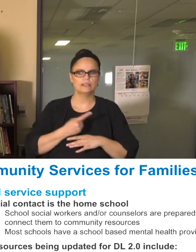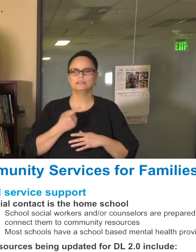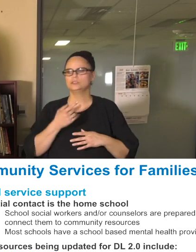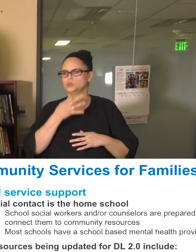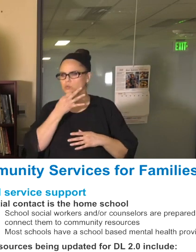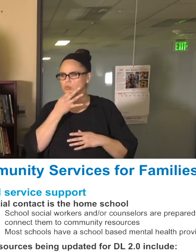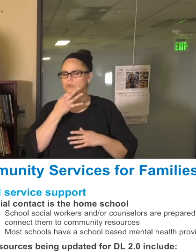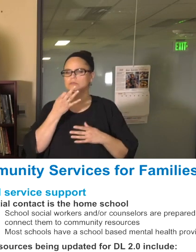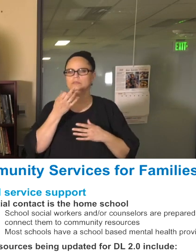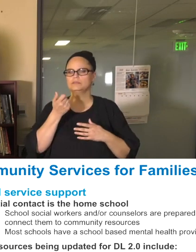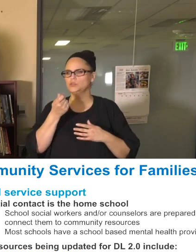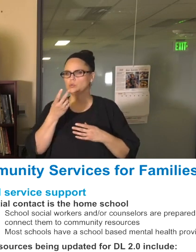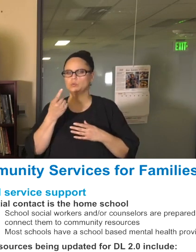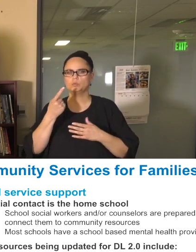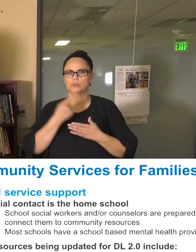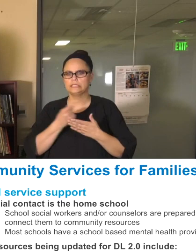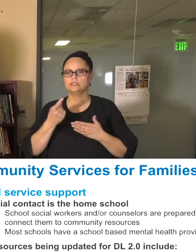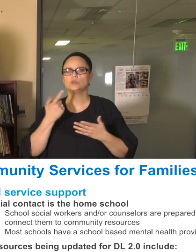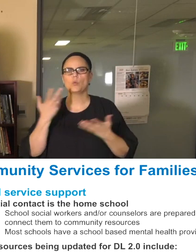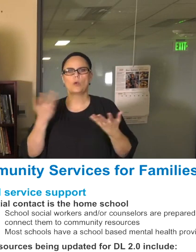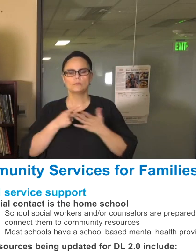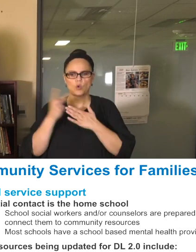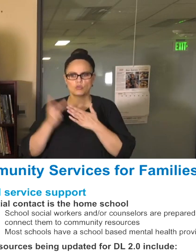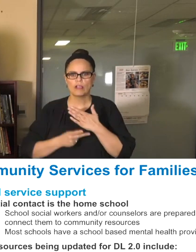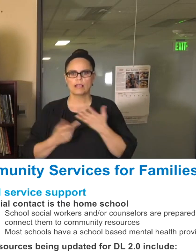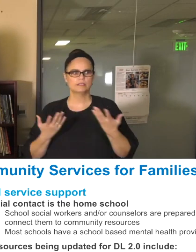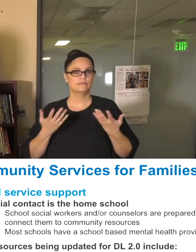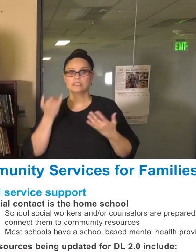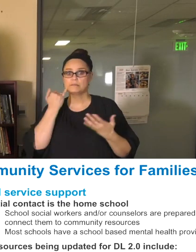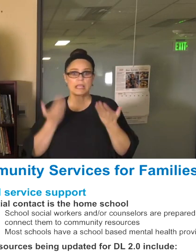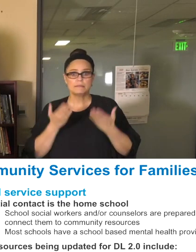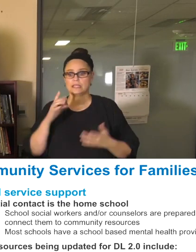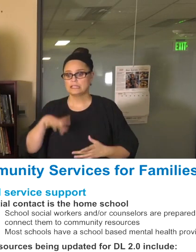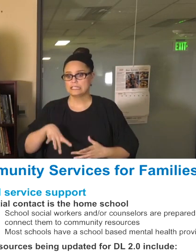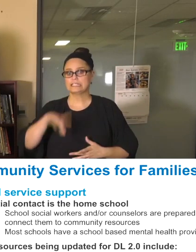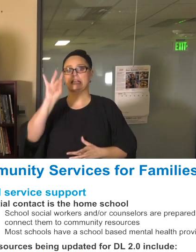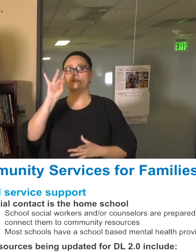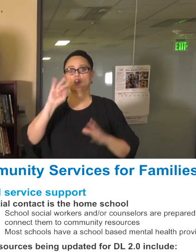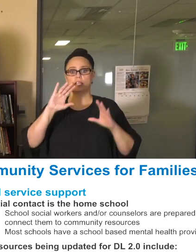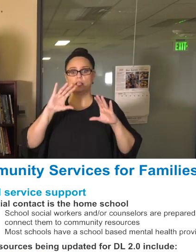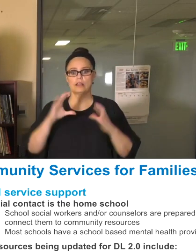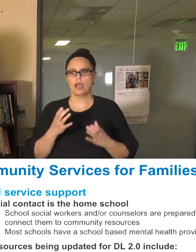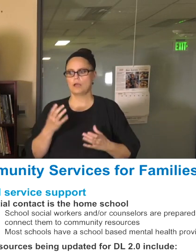programs that we will be able to offer, whether its Discovery Club or the city-operated Rec Check. We want to make